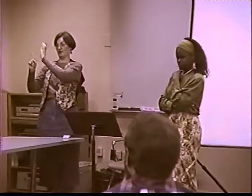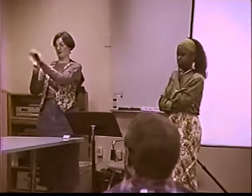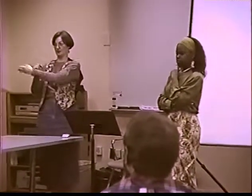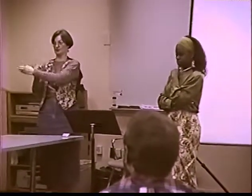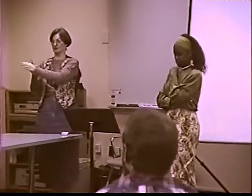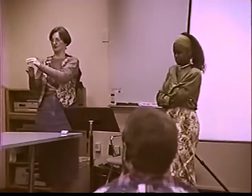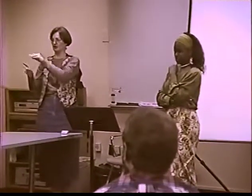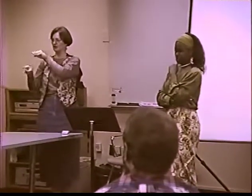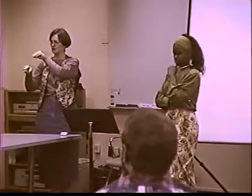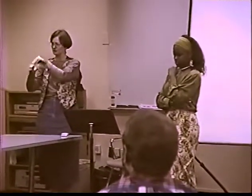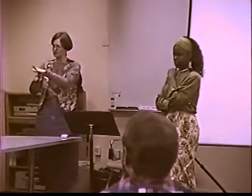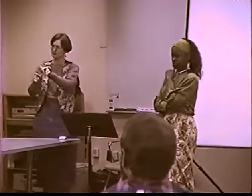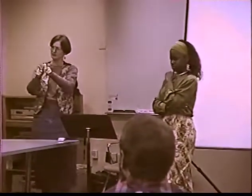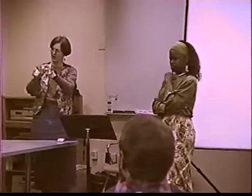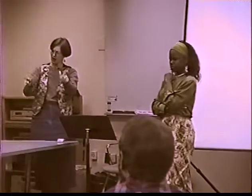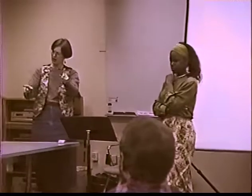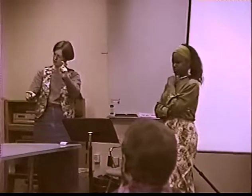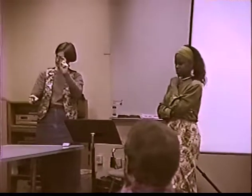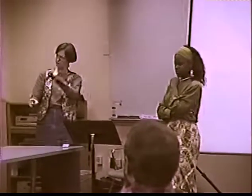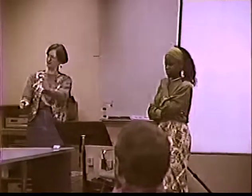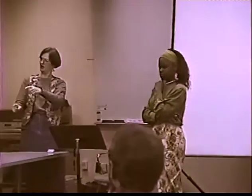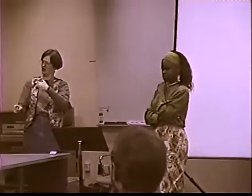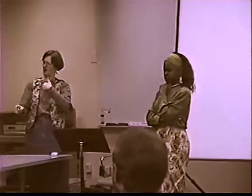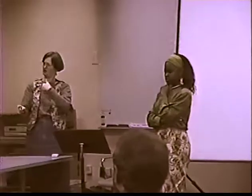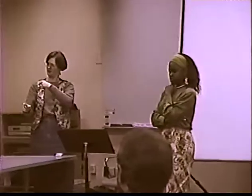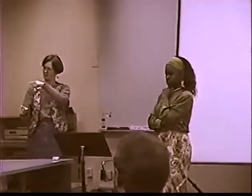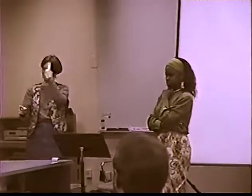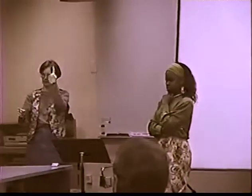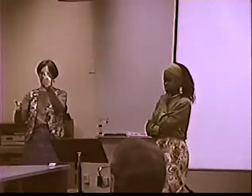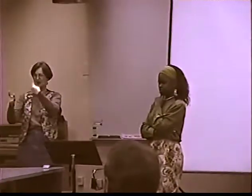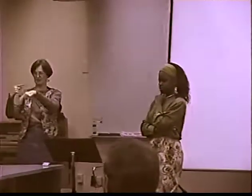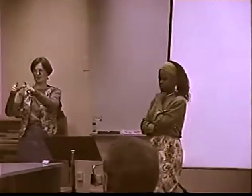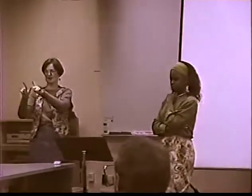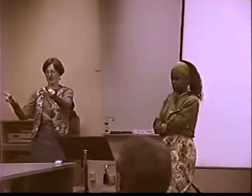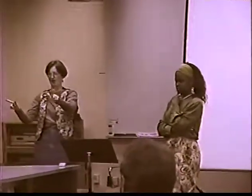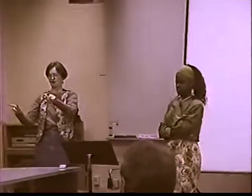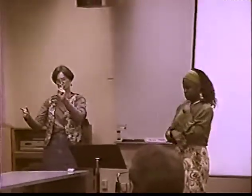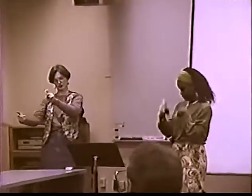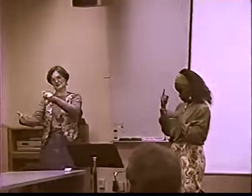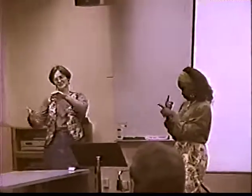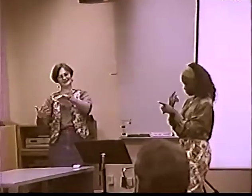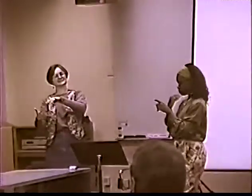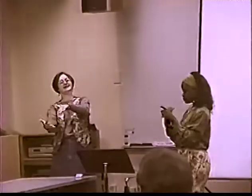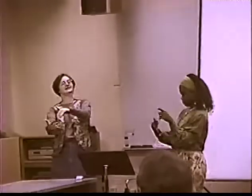TO KNOW THAT BLACK PEOPLE HAVE THEIR OWN CULTURE, OF COURSE. AND OF COURSE, THAT CULTURE IS GONNA AFFECT THEIR LANGUAGE.